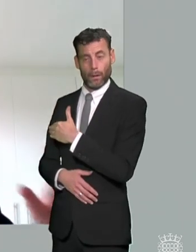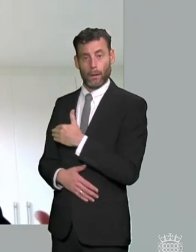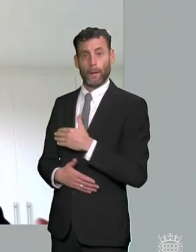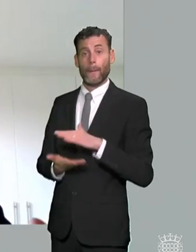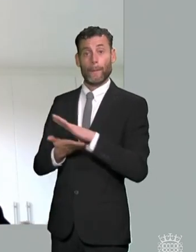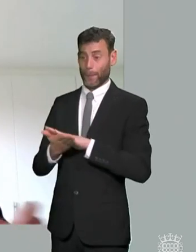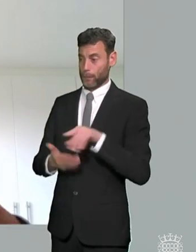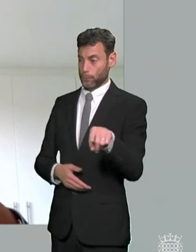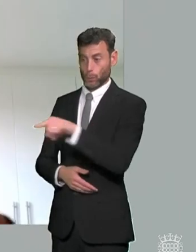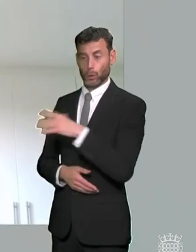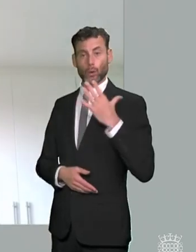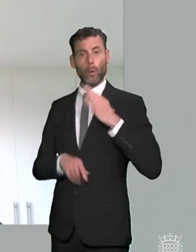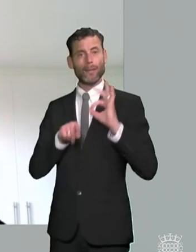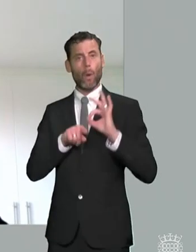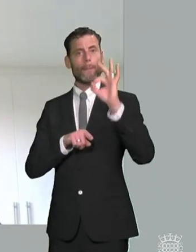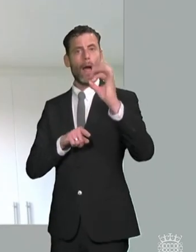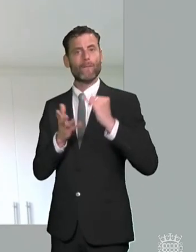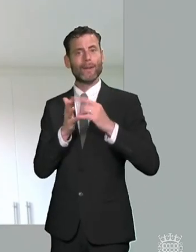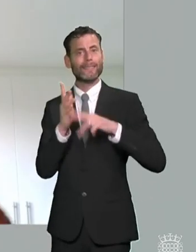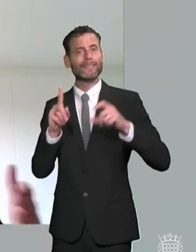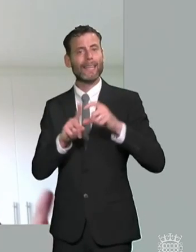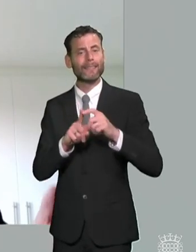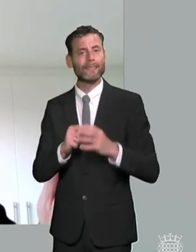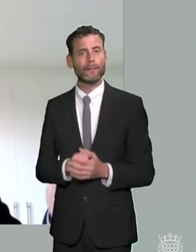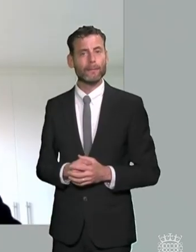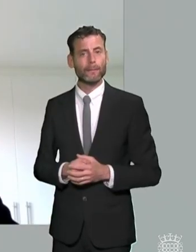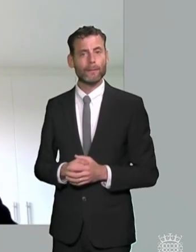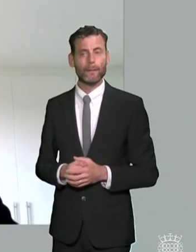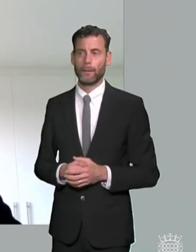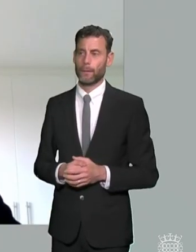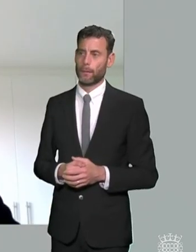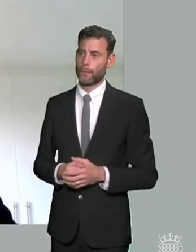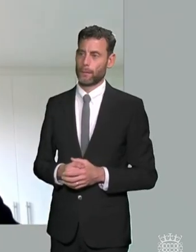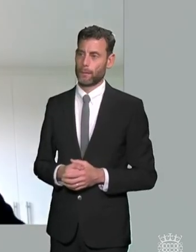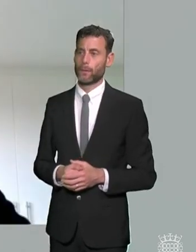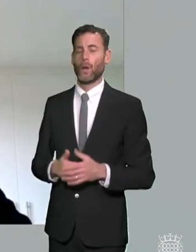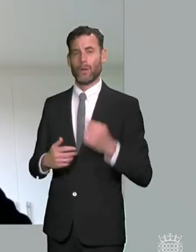more quickly would be to give a body like ours the opportunities builder hear parental concerns